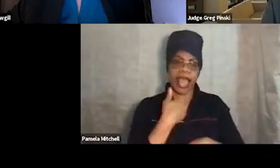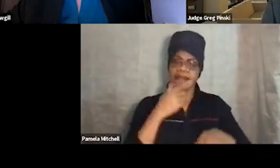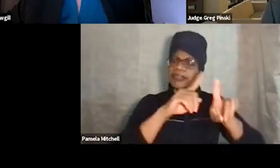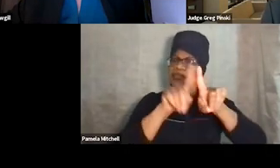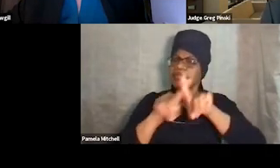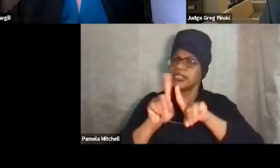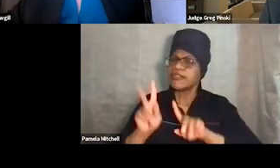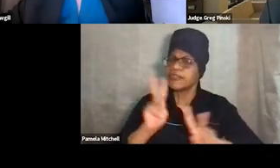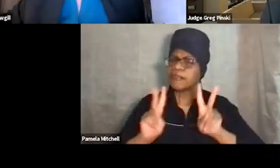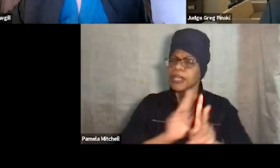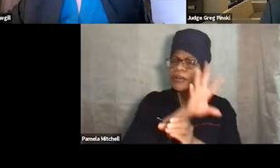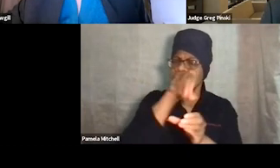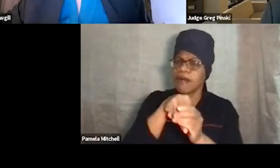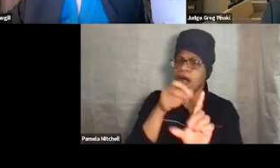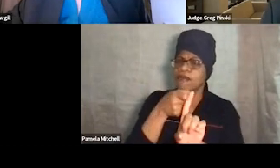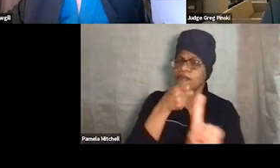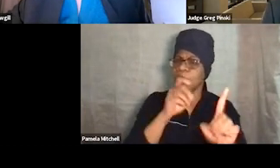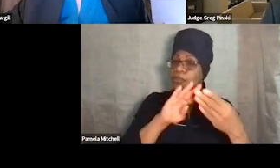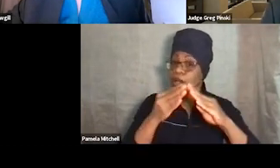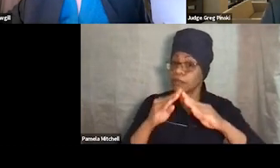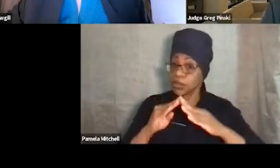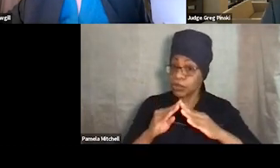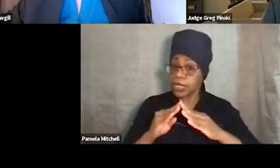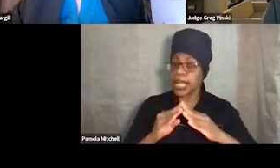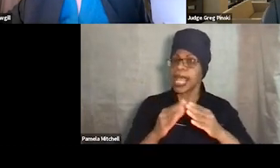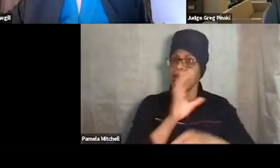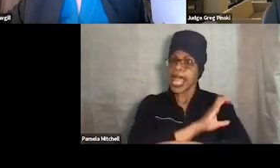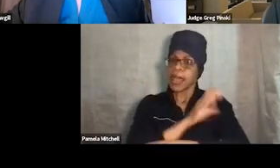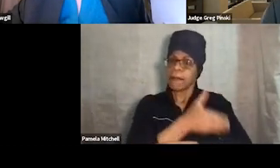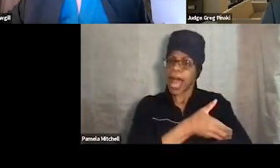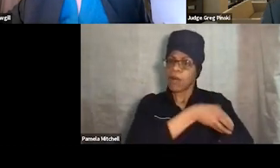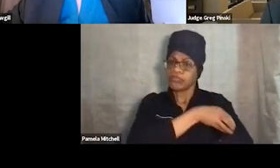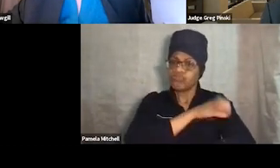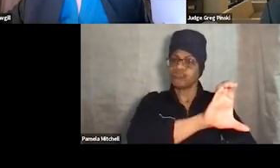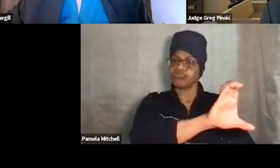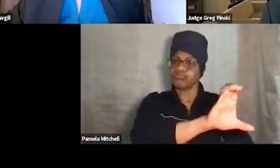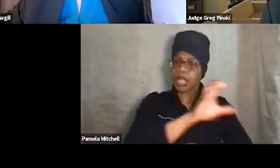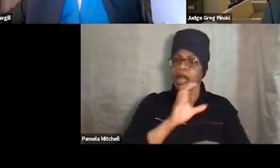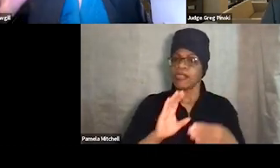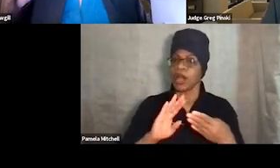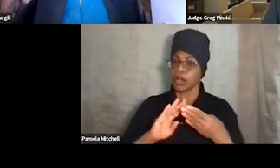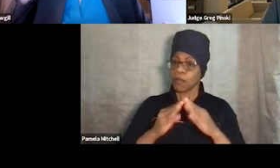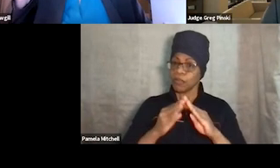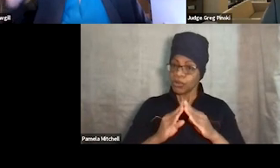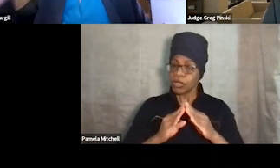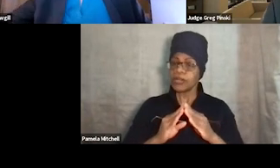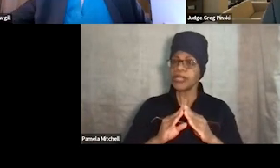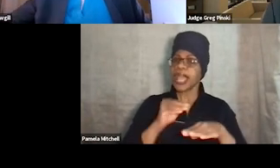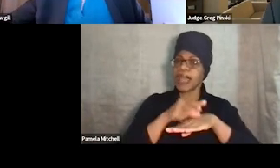in your community and empowering that community advisory board to find ways to support